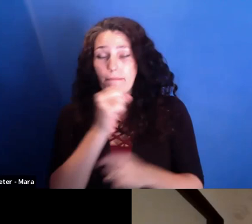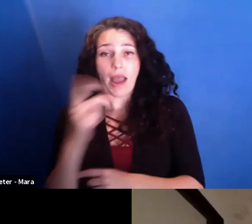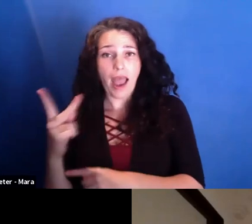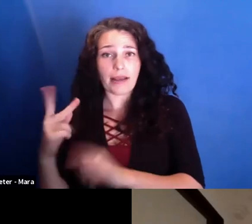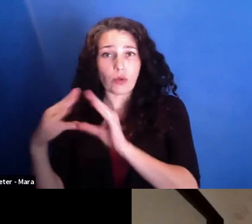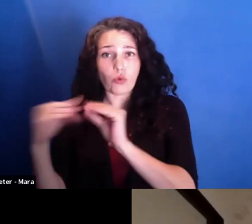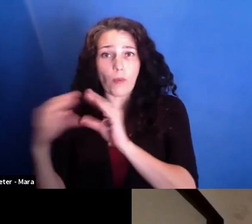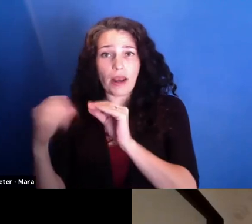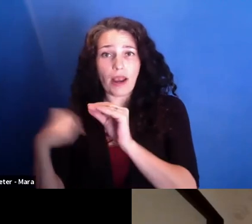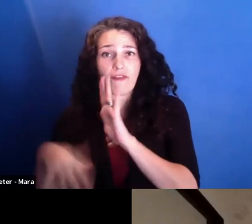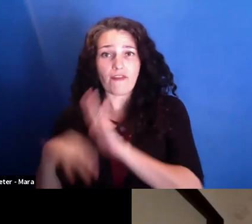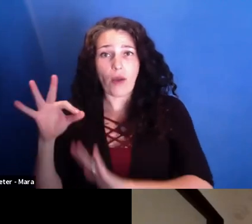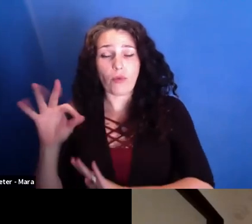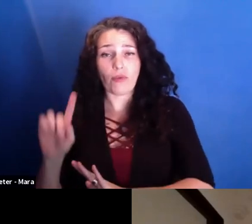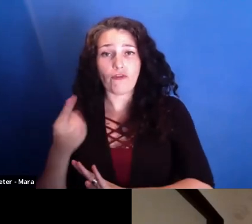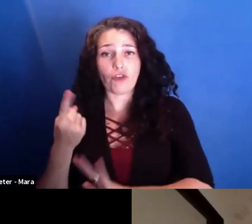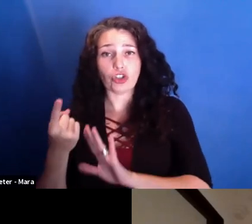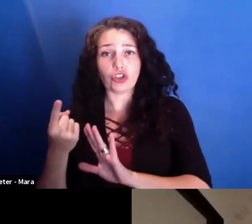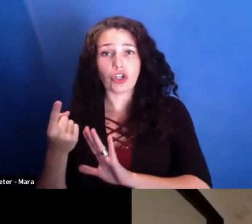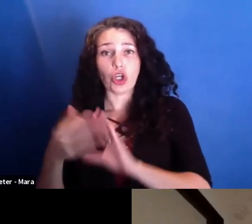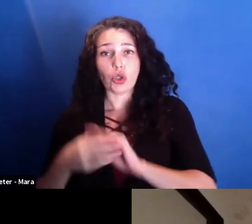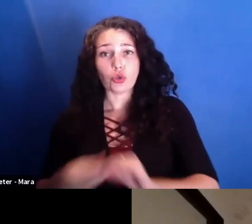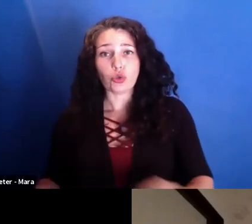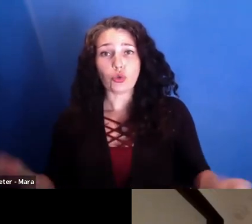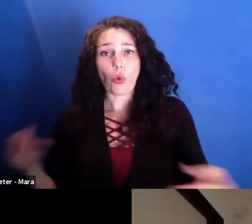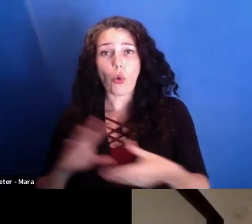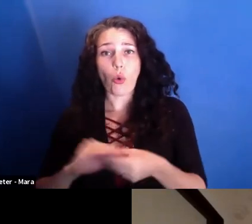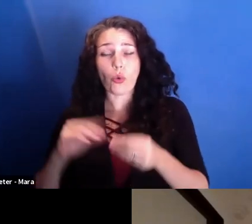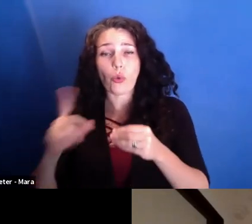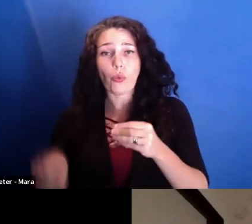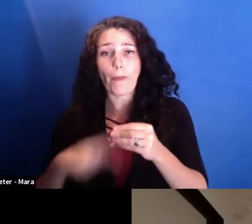that I did here, a homeless man who was actually an artist who